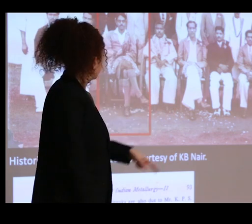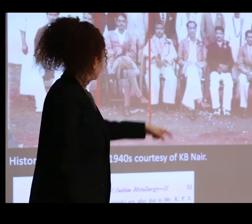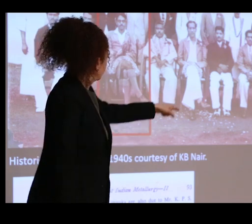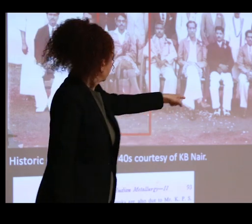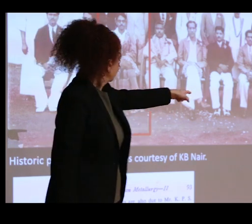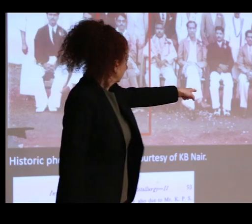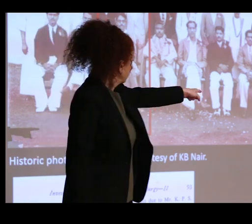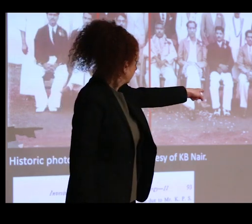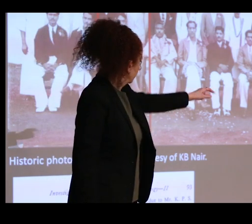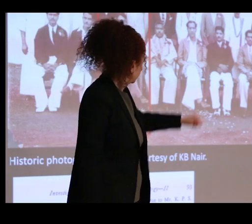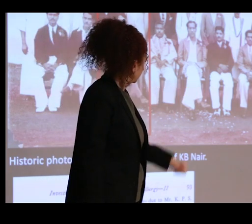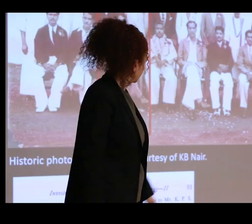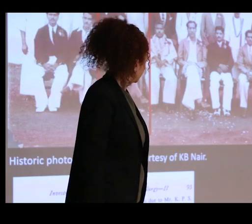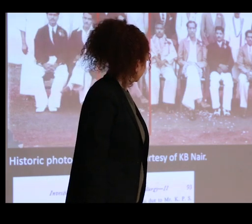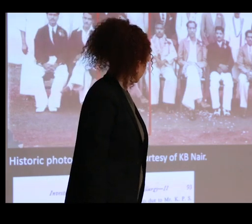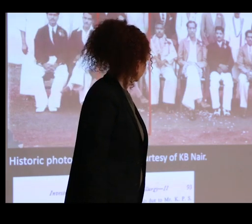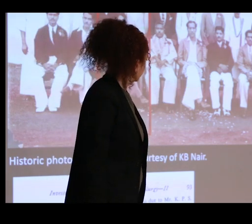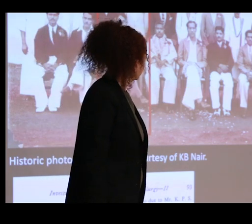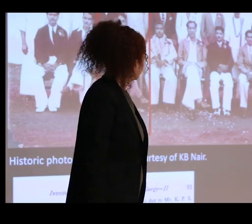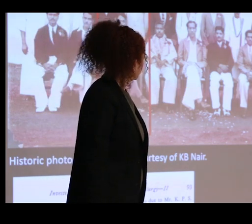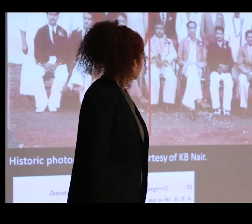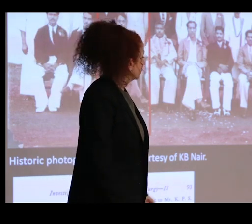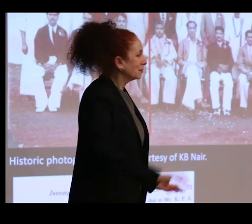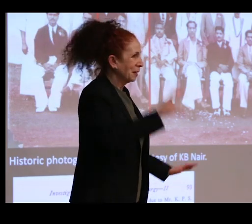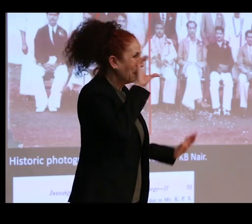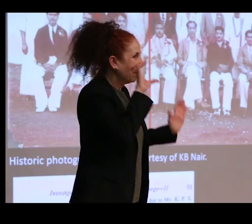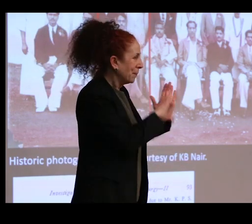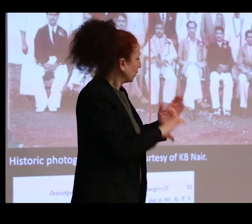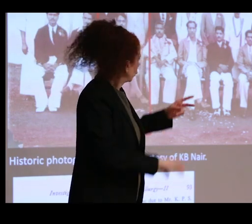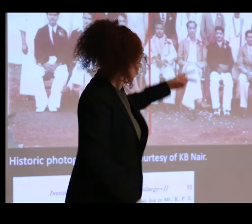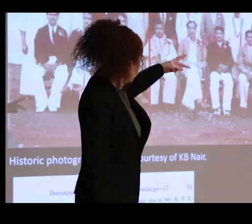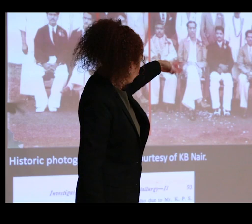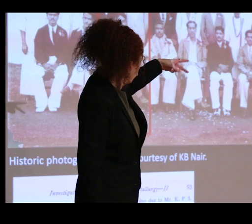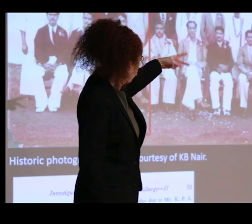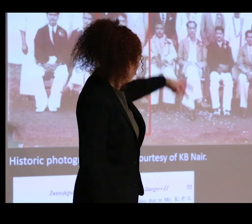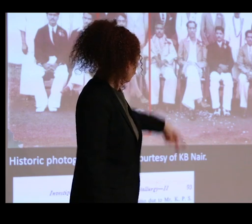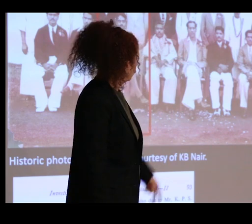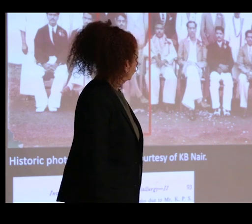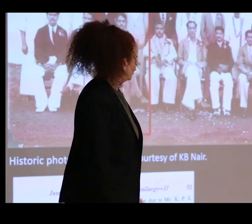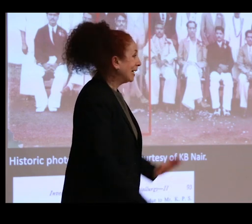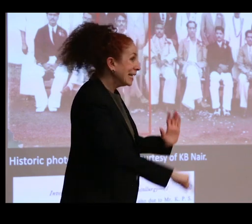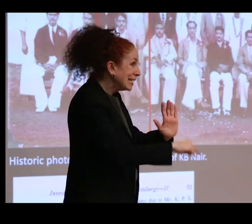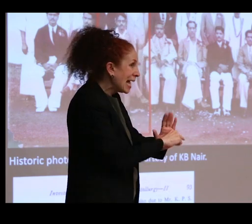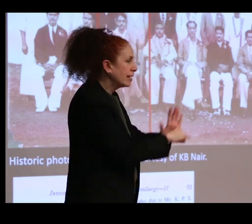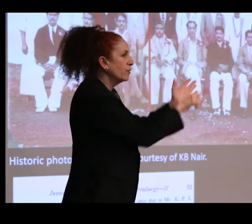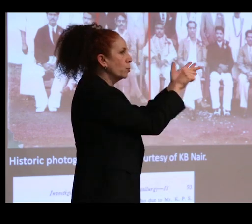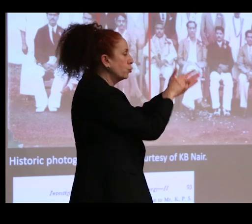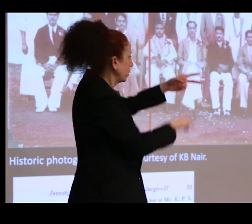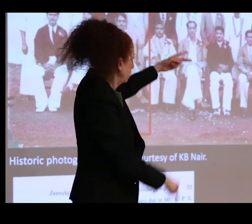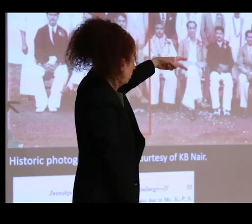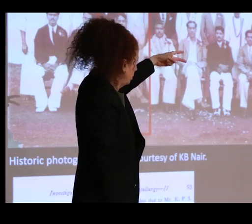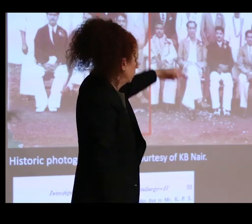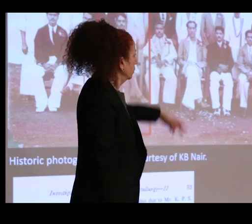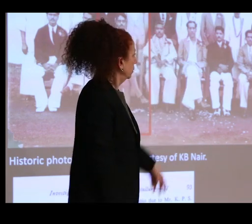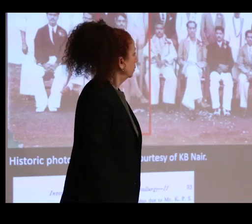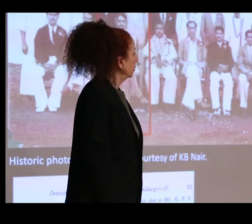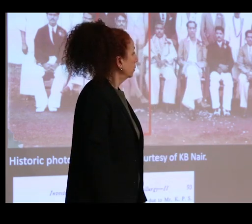see the negative, and then here you see the printed version. I believe these were actually made in my grandfather's